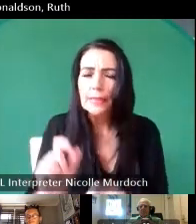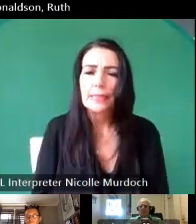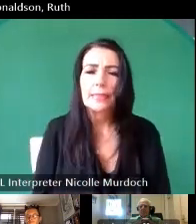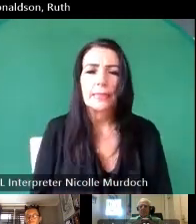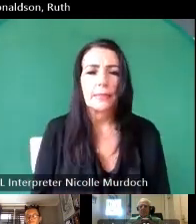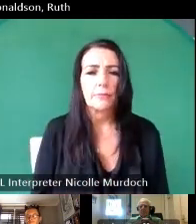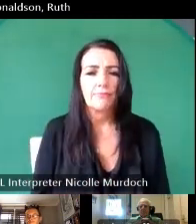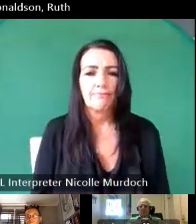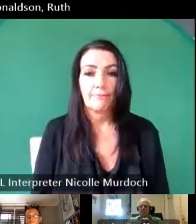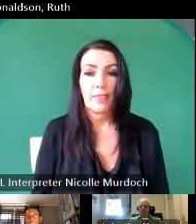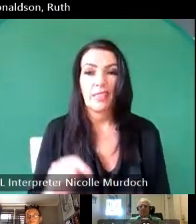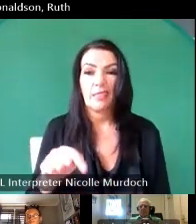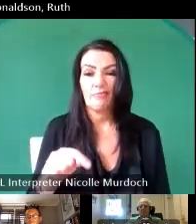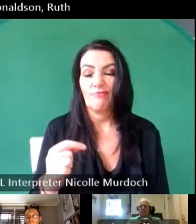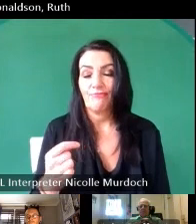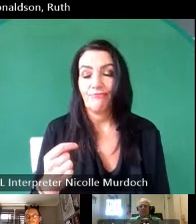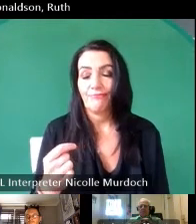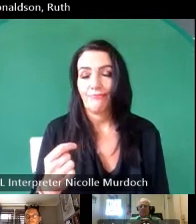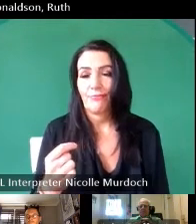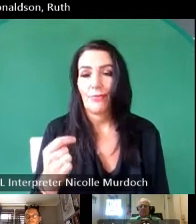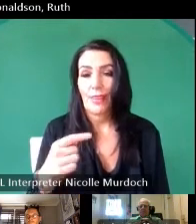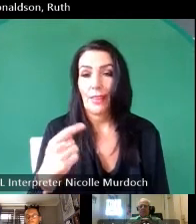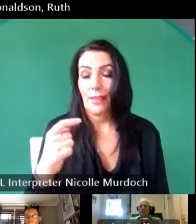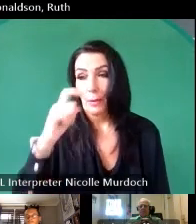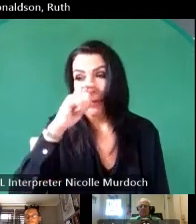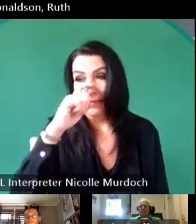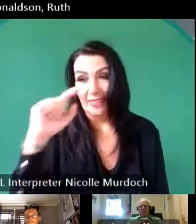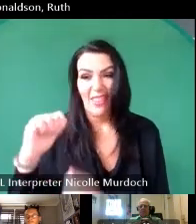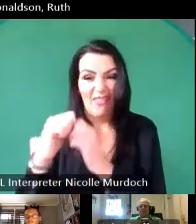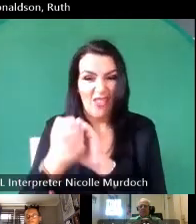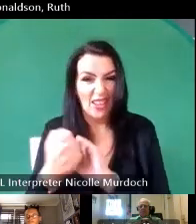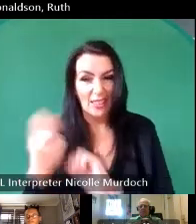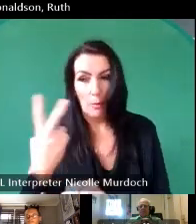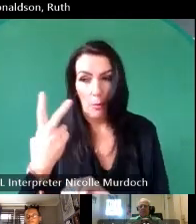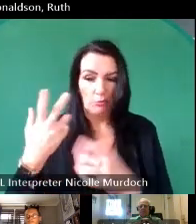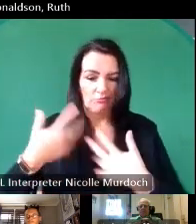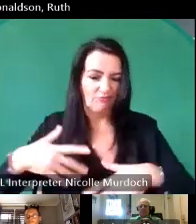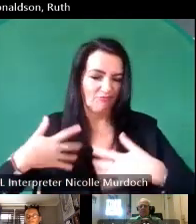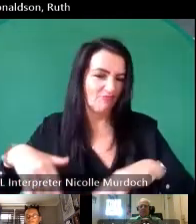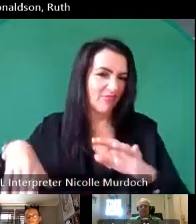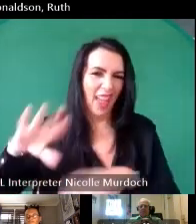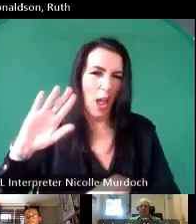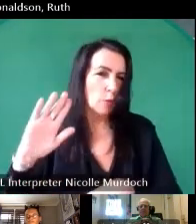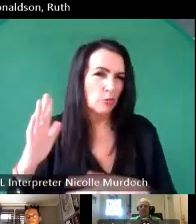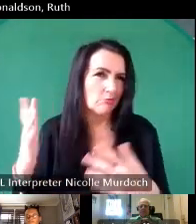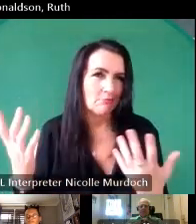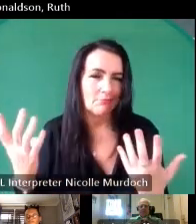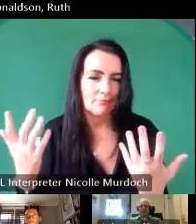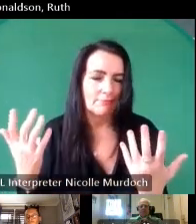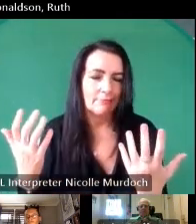were all sitting my sister and Louise were getting ready to go out just to some I can't remember